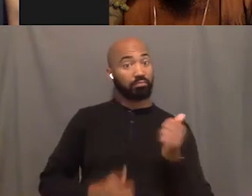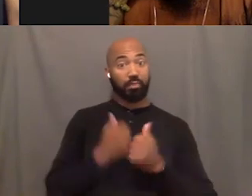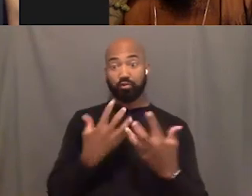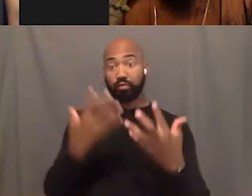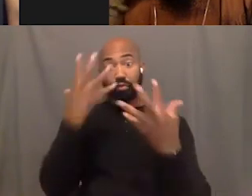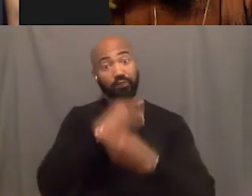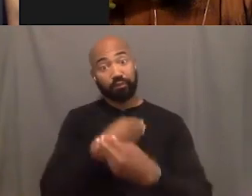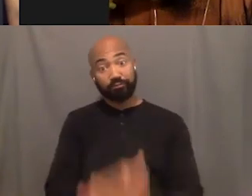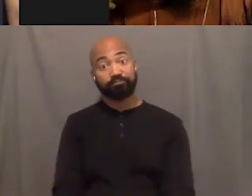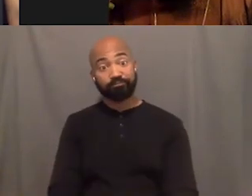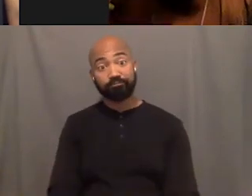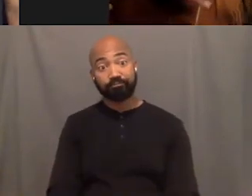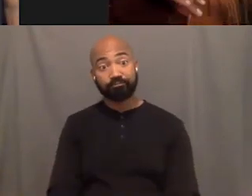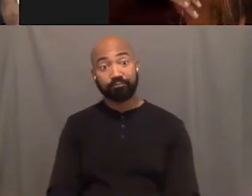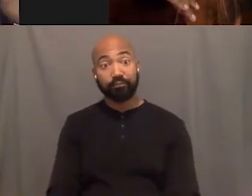I knew you... I ain't calling them ugly but...